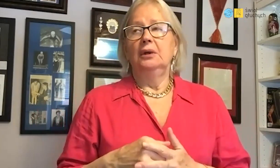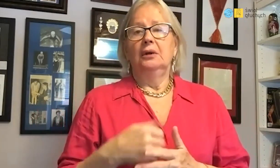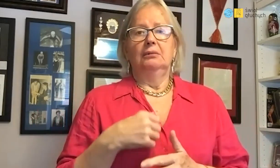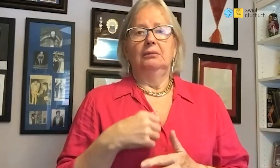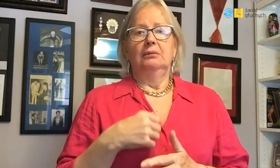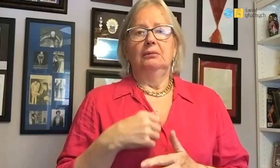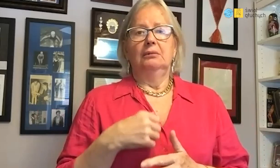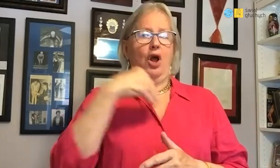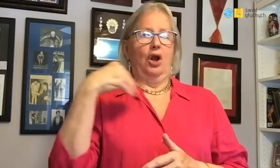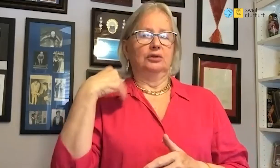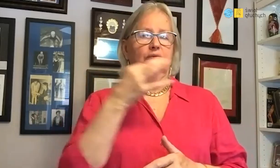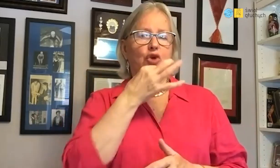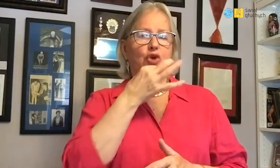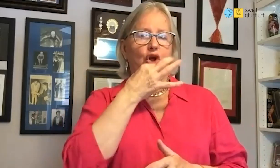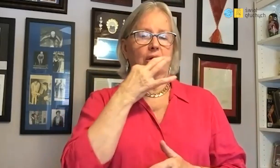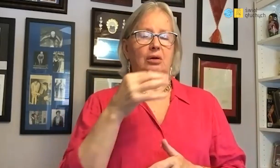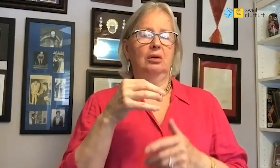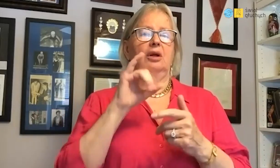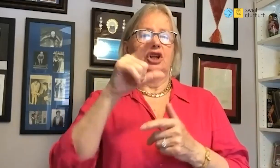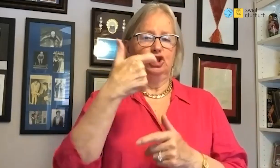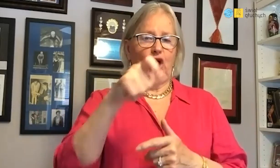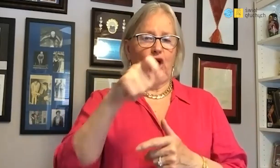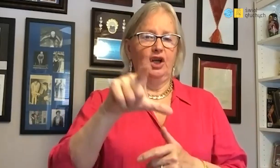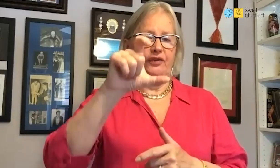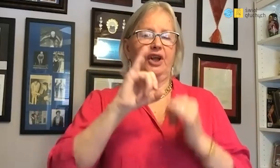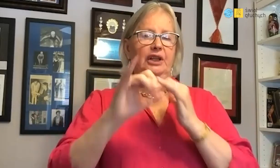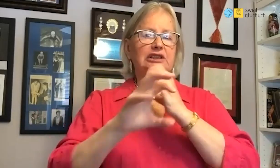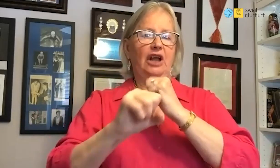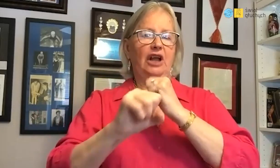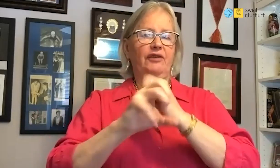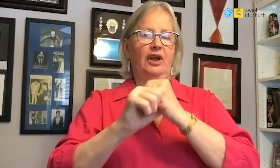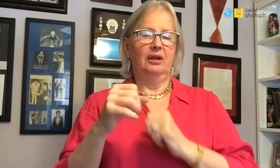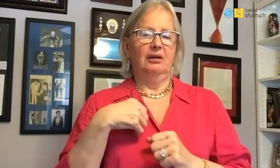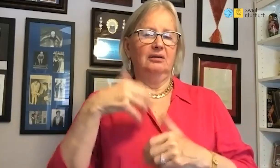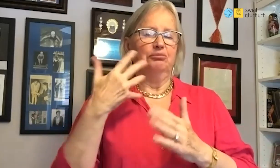I also took part in team swimming. As a team we swam for 100, 200 meters and in a relay race.